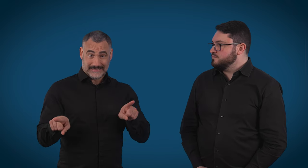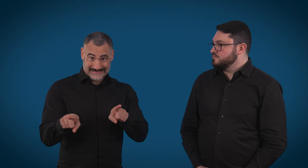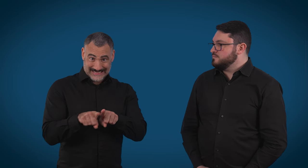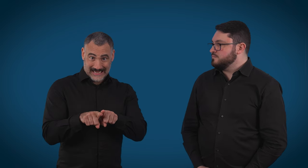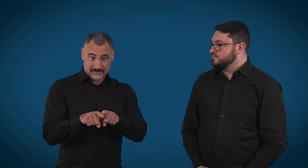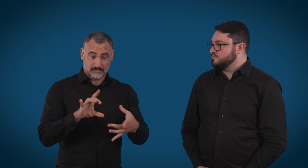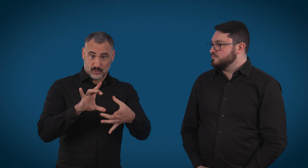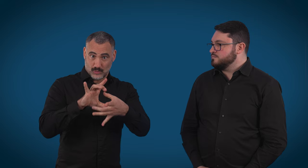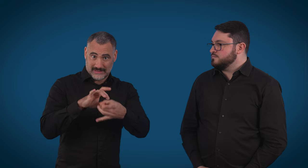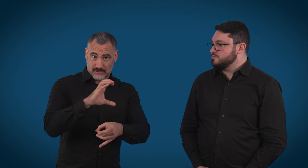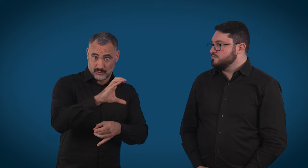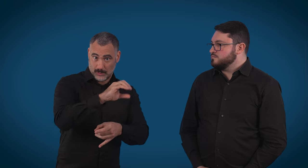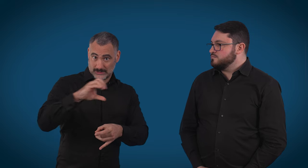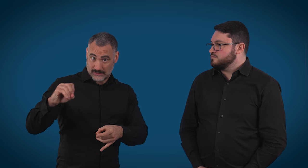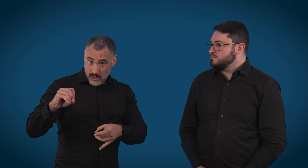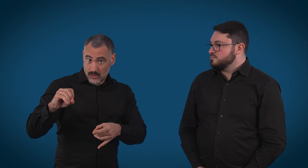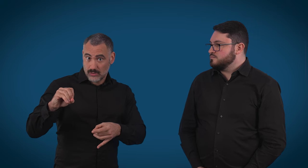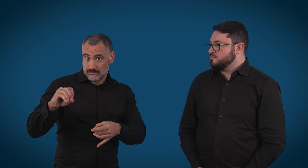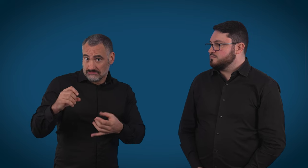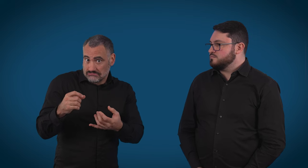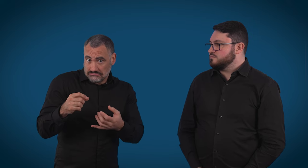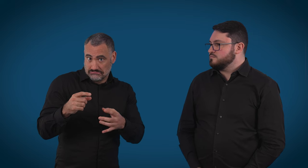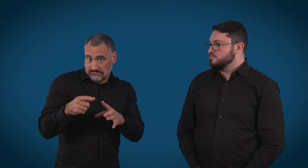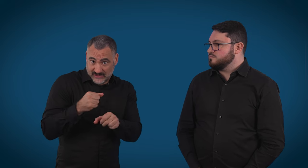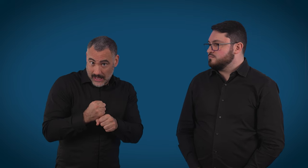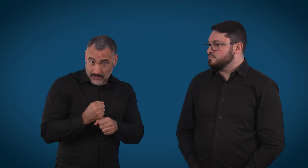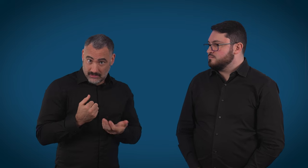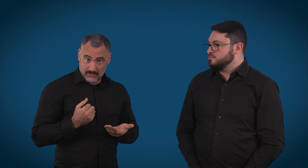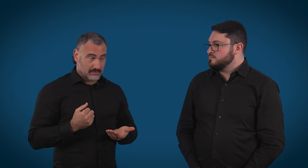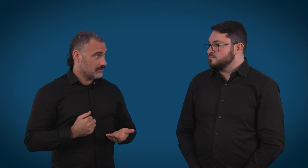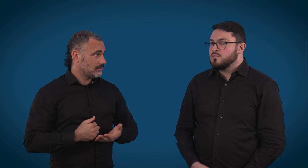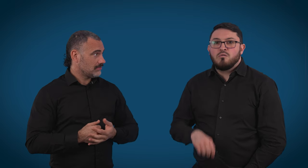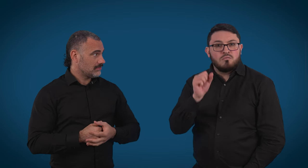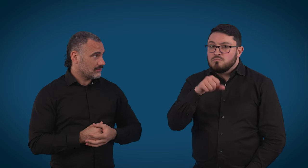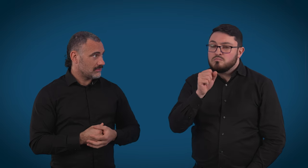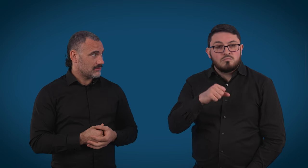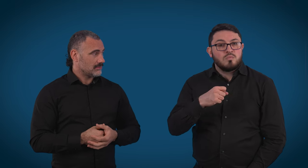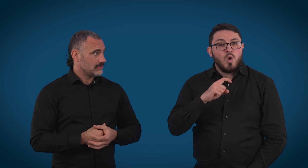And you connect to triple zero calls as well. Speaking of best or worst days of people's lives.